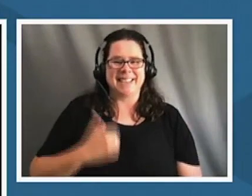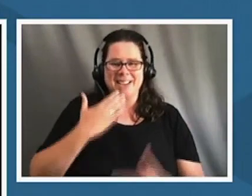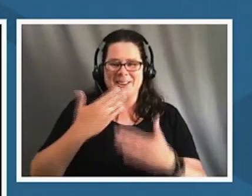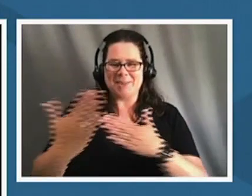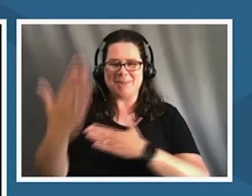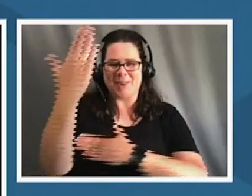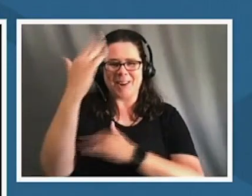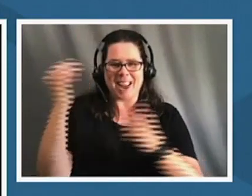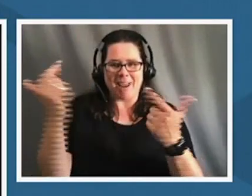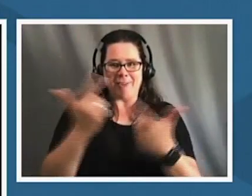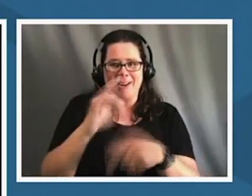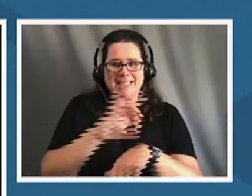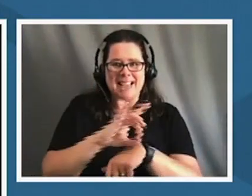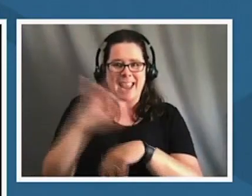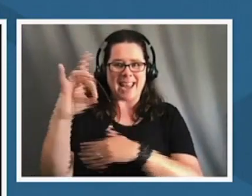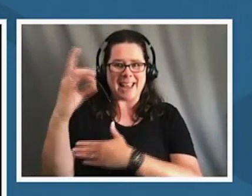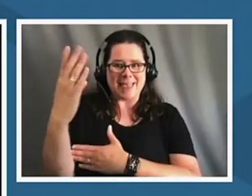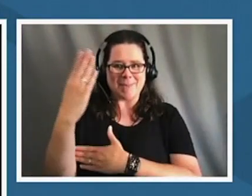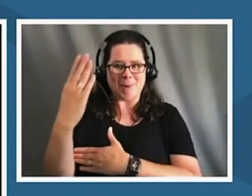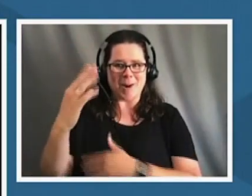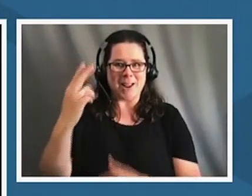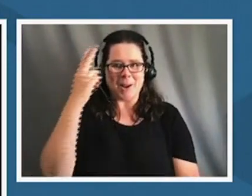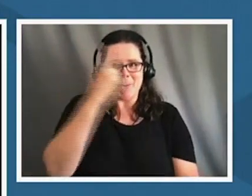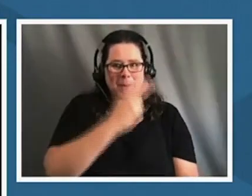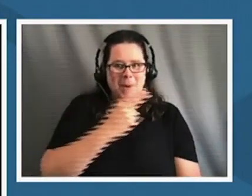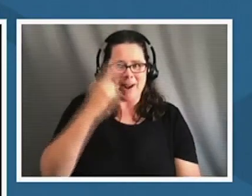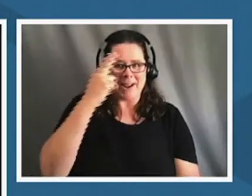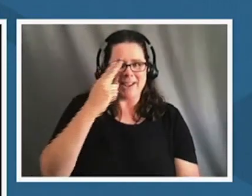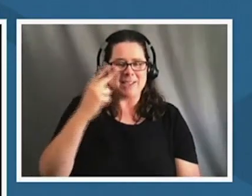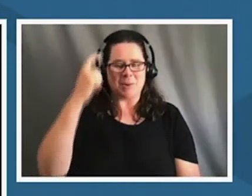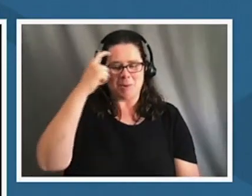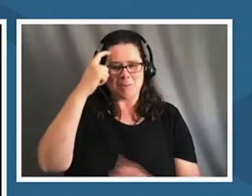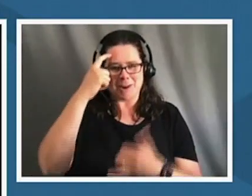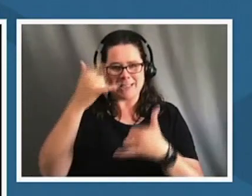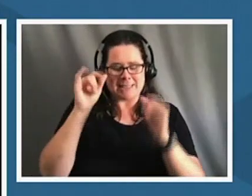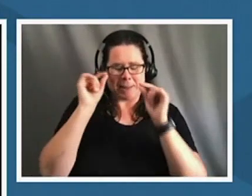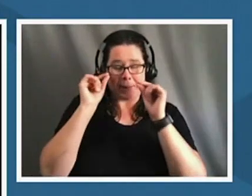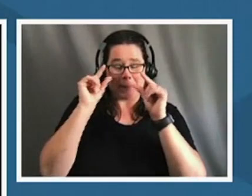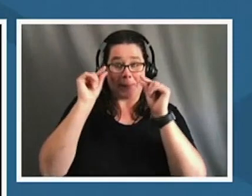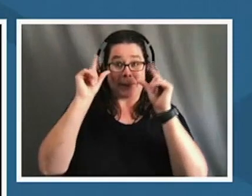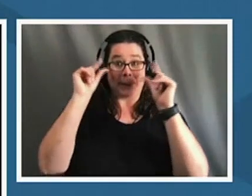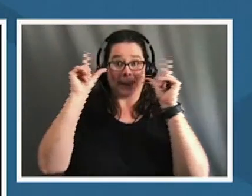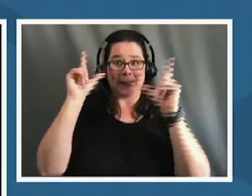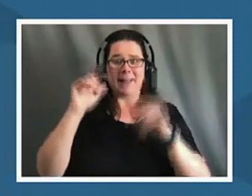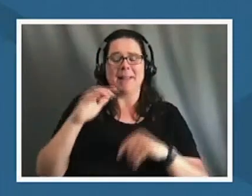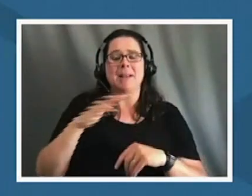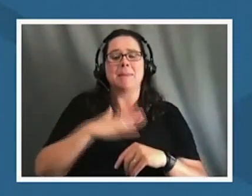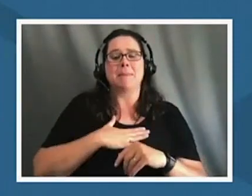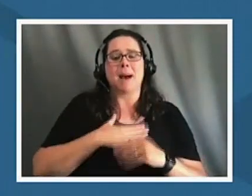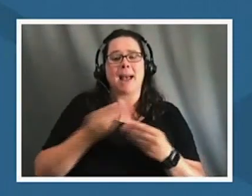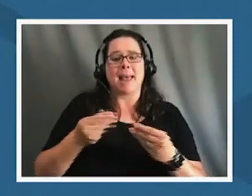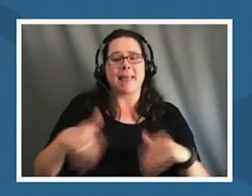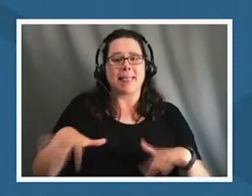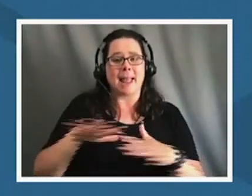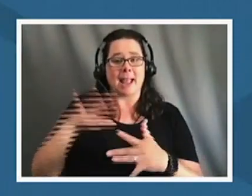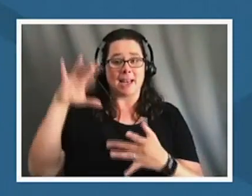8 a.m in hawaii so no waking up but of